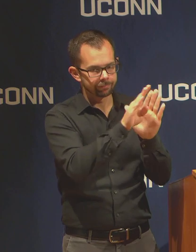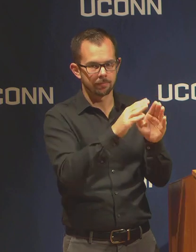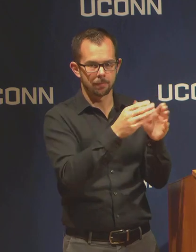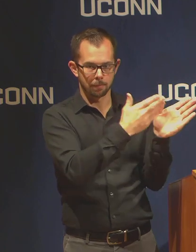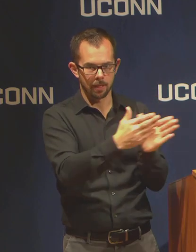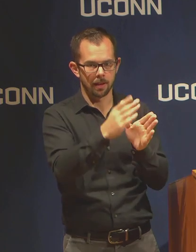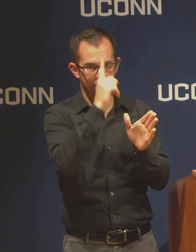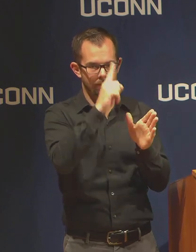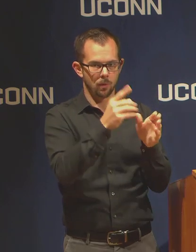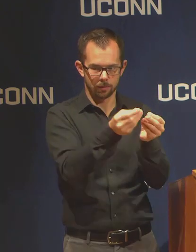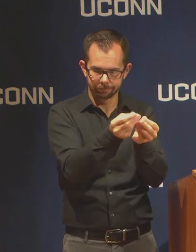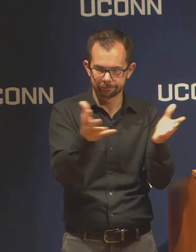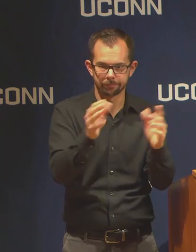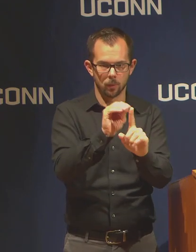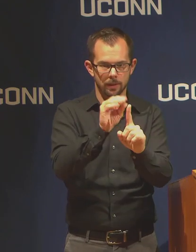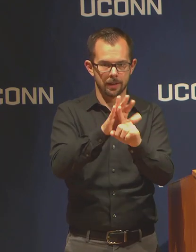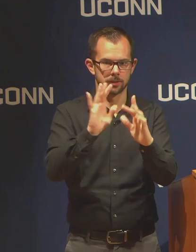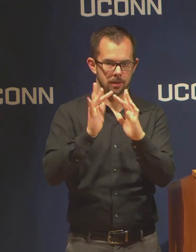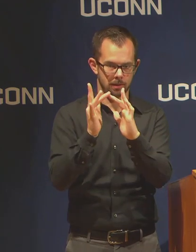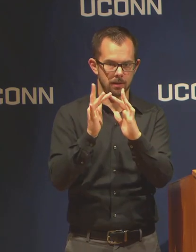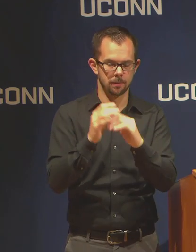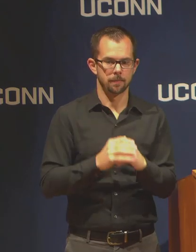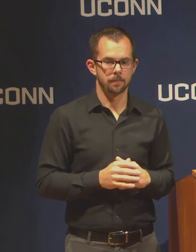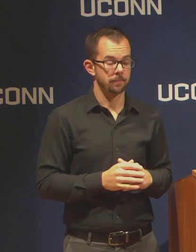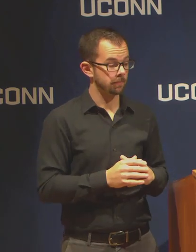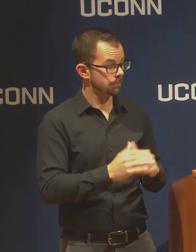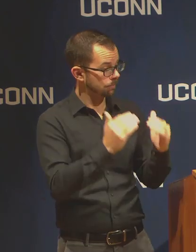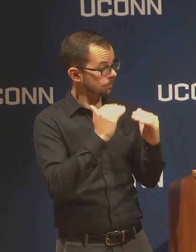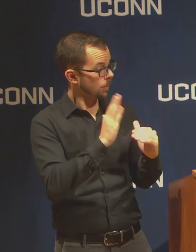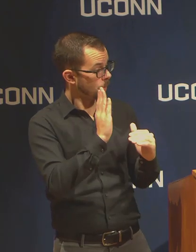Will this affect or delay transfer decision notifications?